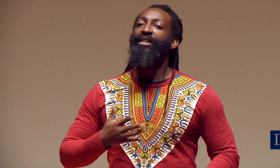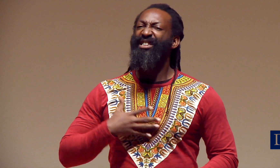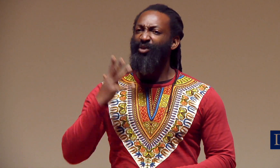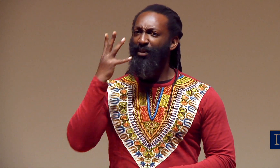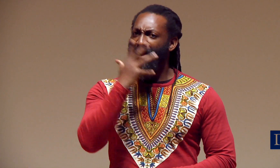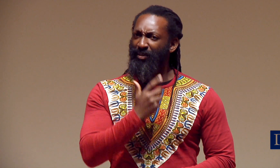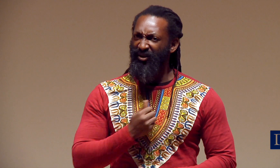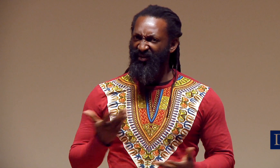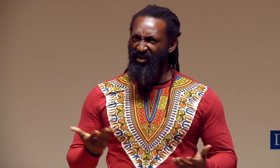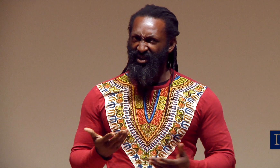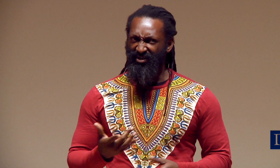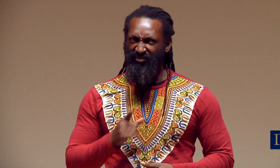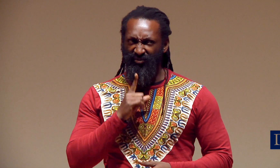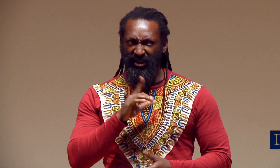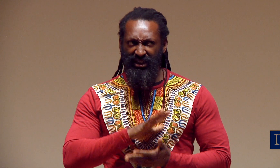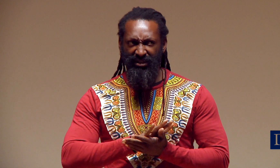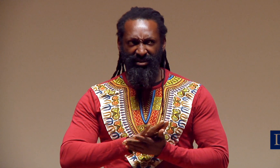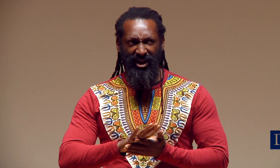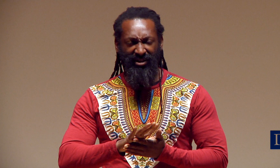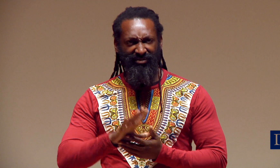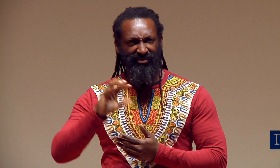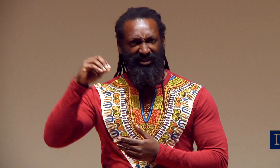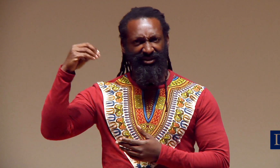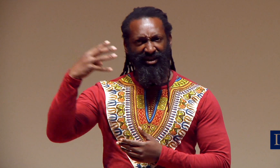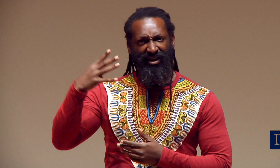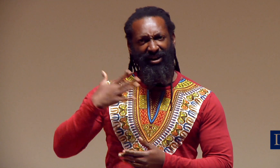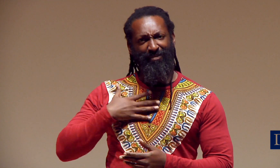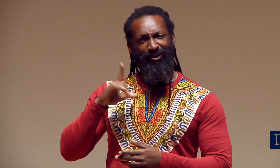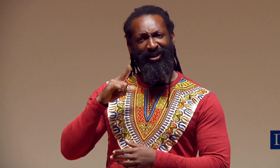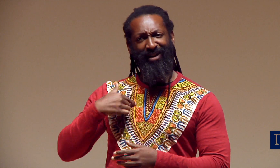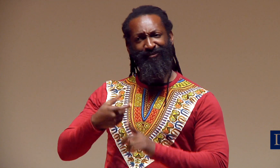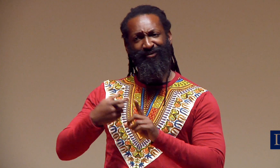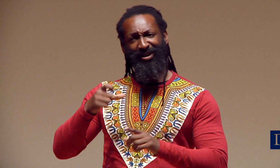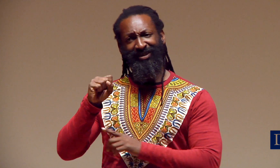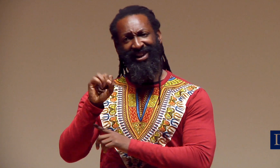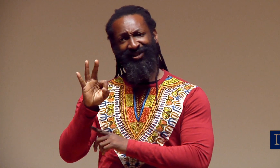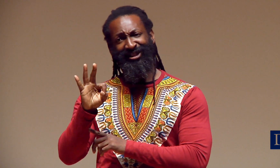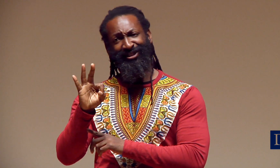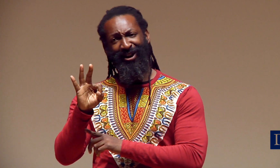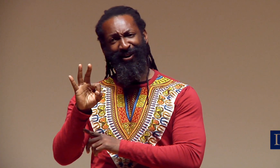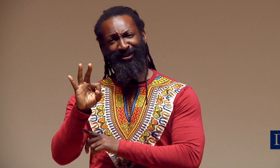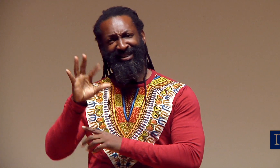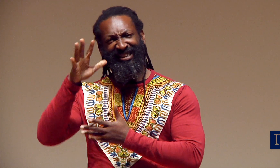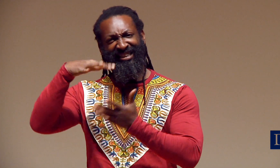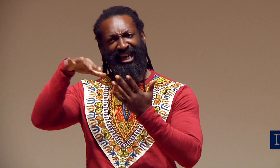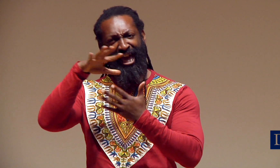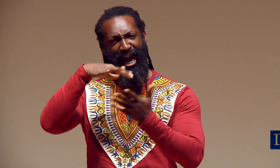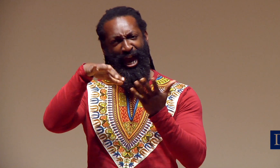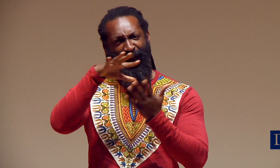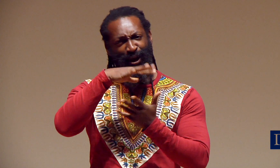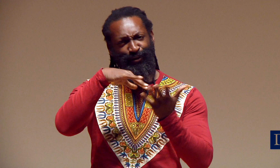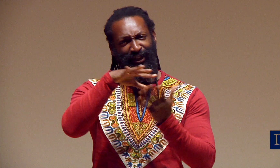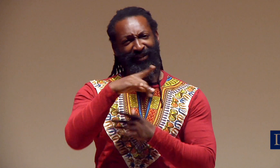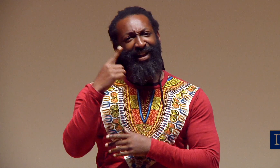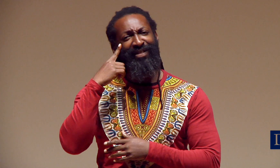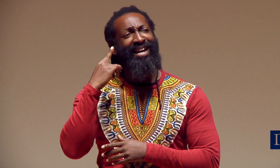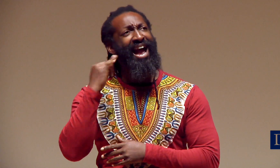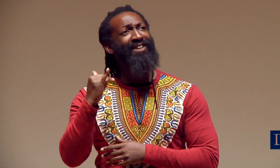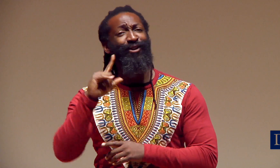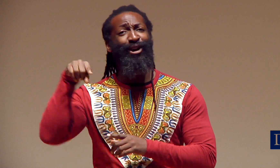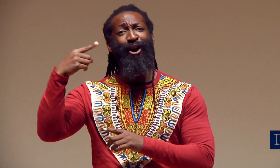Such a beautiful campus here, so nice. I love the sun. Where I’m from, in San Francisco, it can be quite cloudy at times.